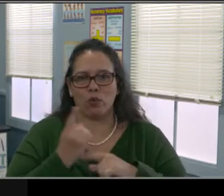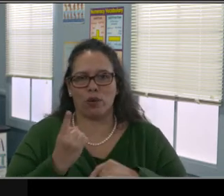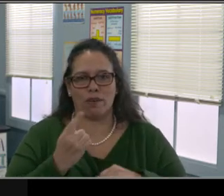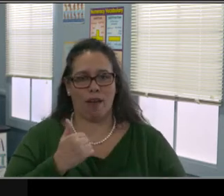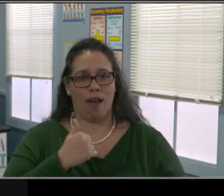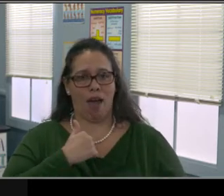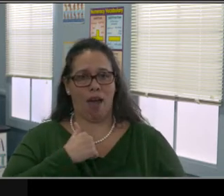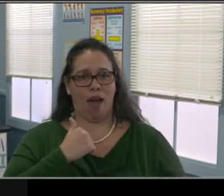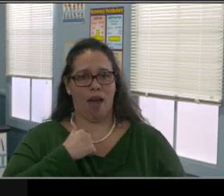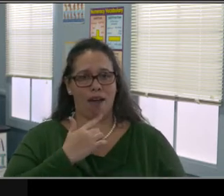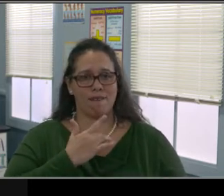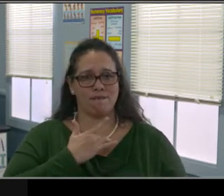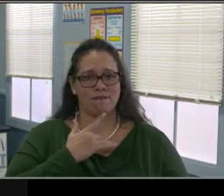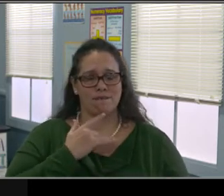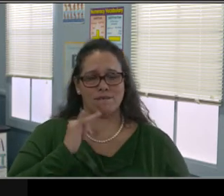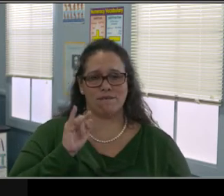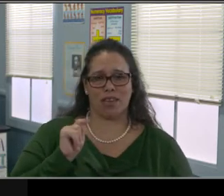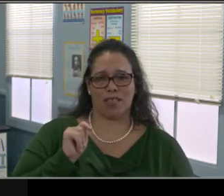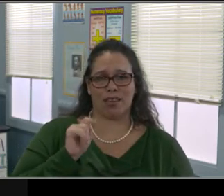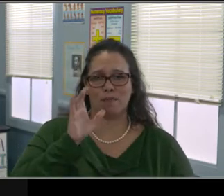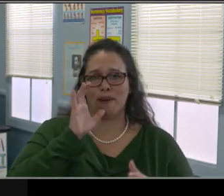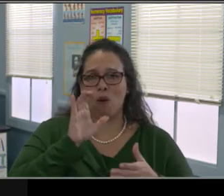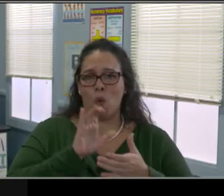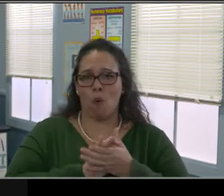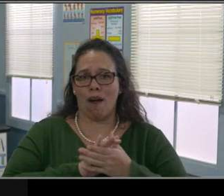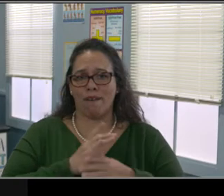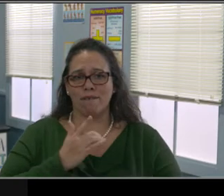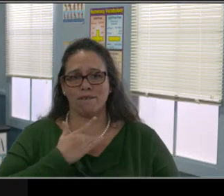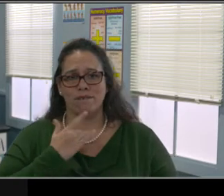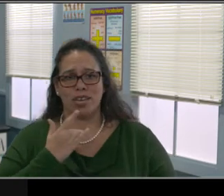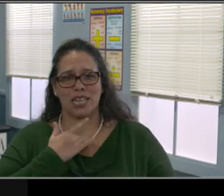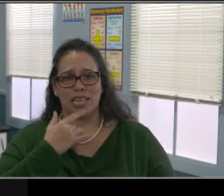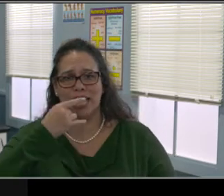Now he can clean up the kitchen, okay?